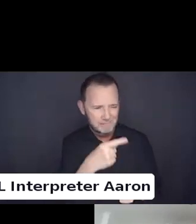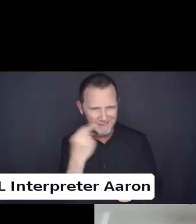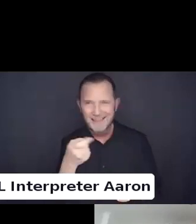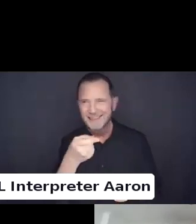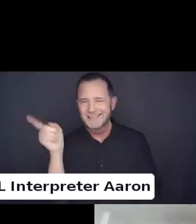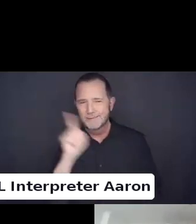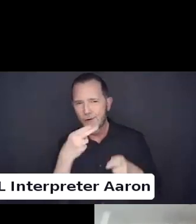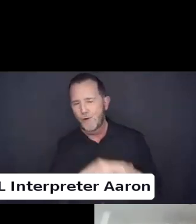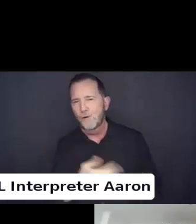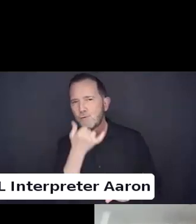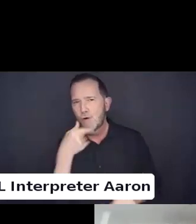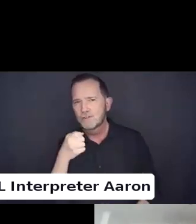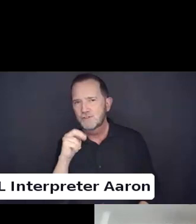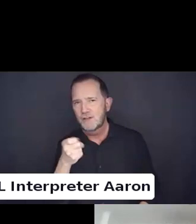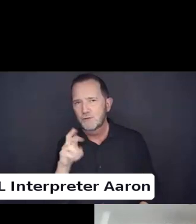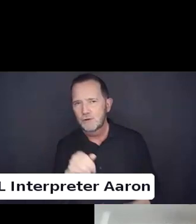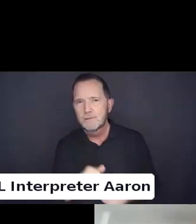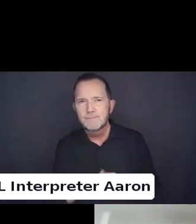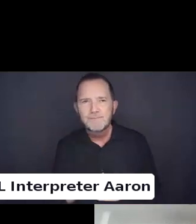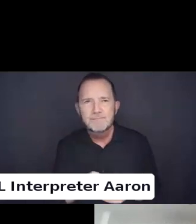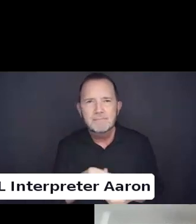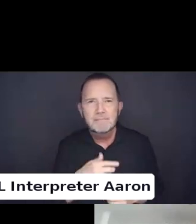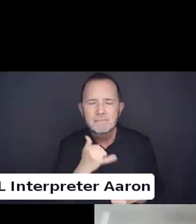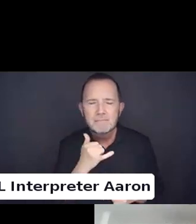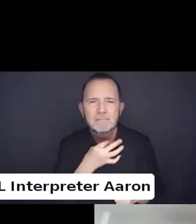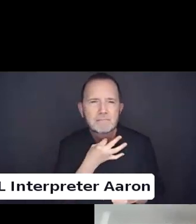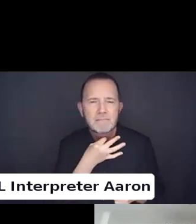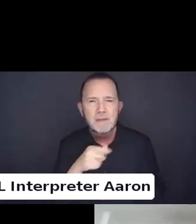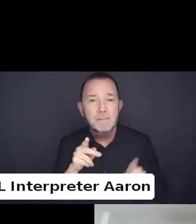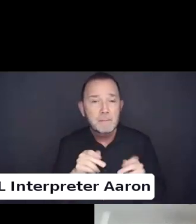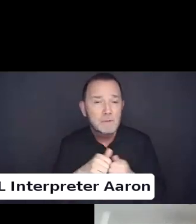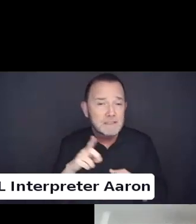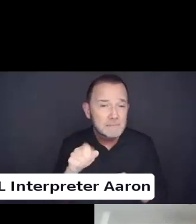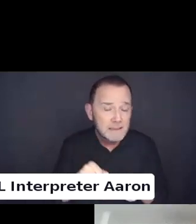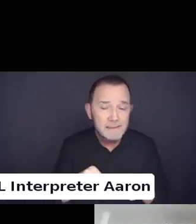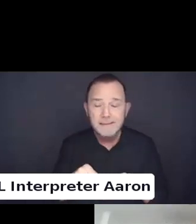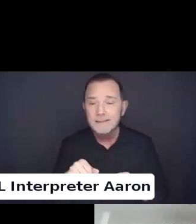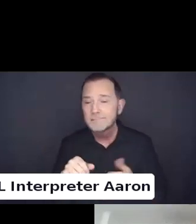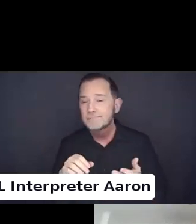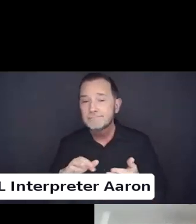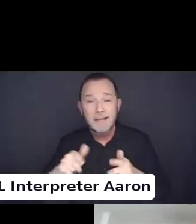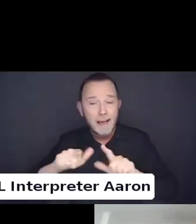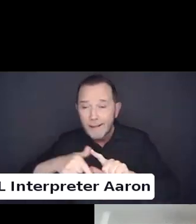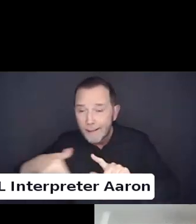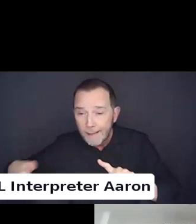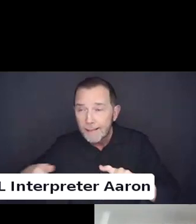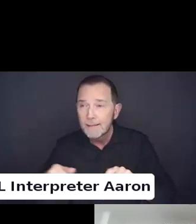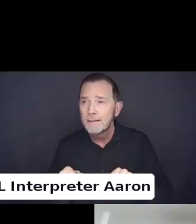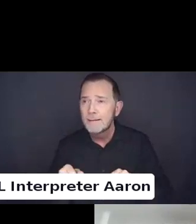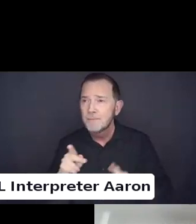The question is for people with disabilities LGBT Q as well as those with intersection Audi to both.